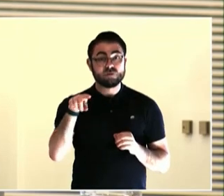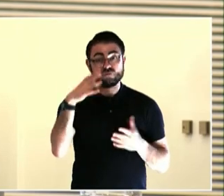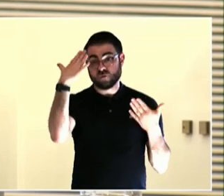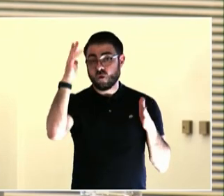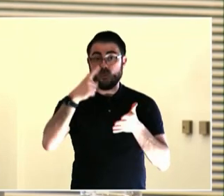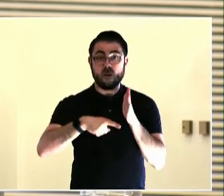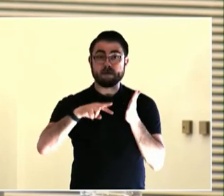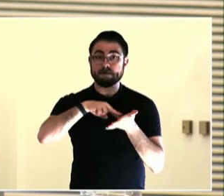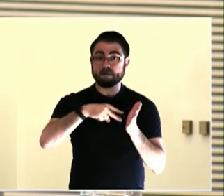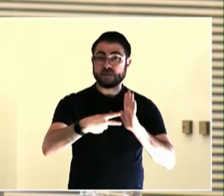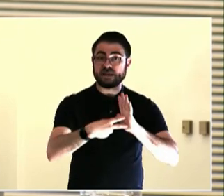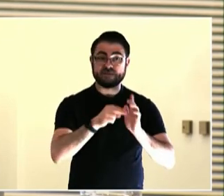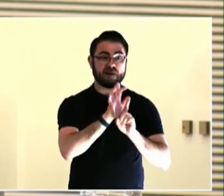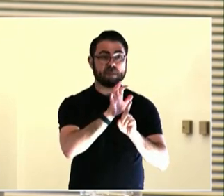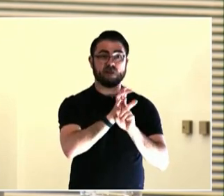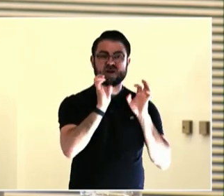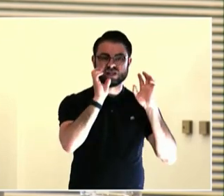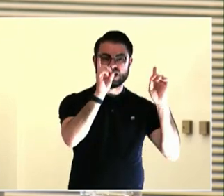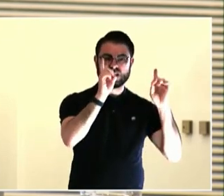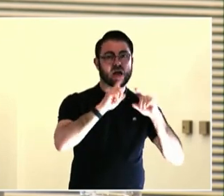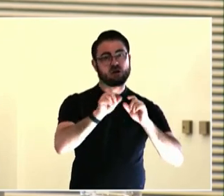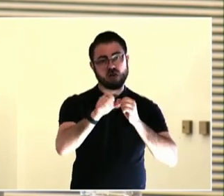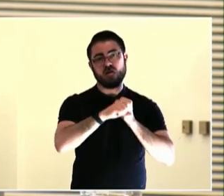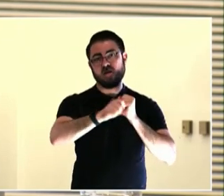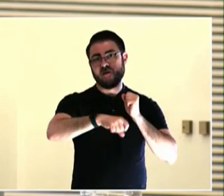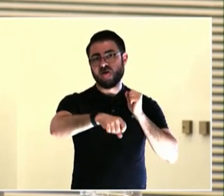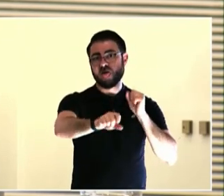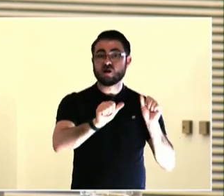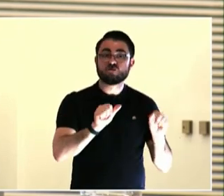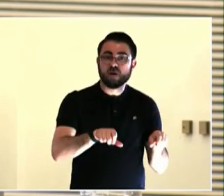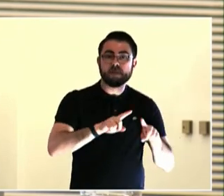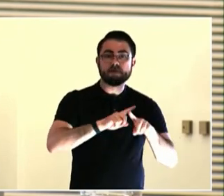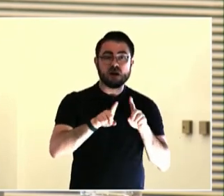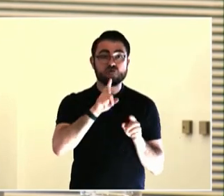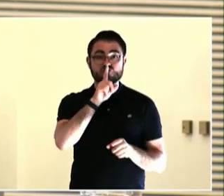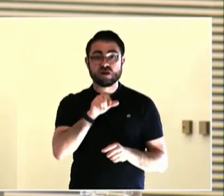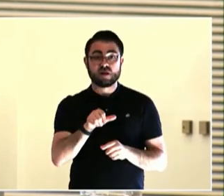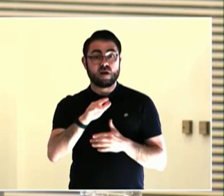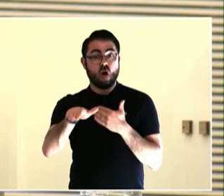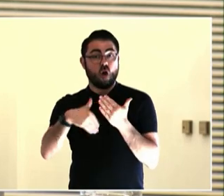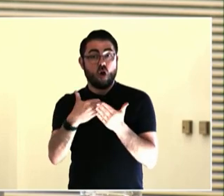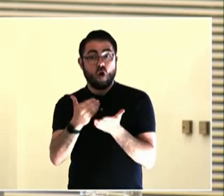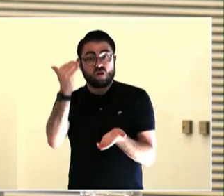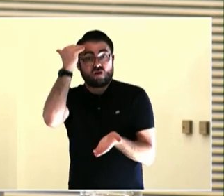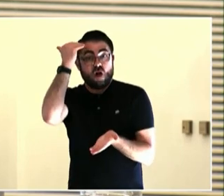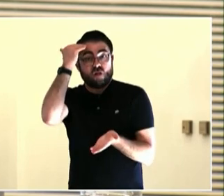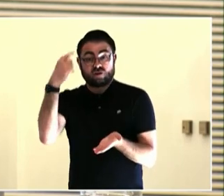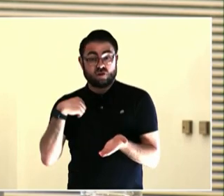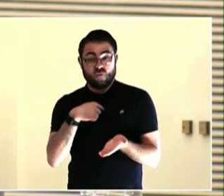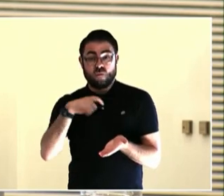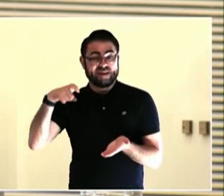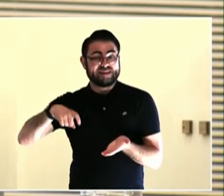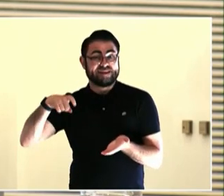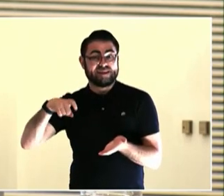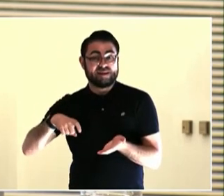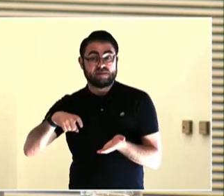the city? We have programming and partnerships and we also have the issue of like declining enrollment, which impacts funding.